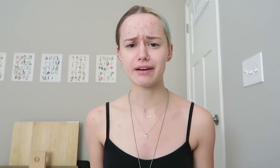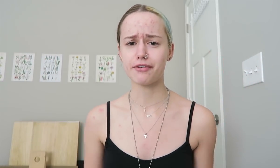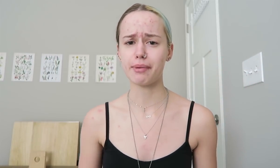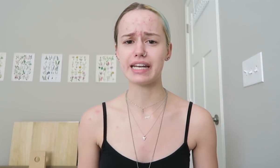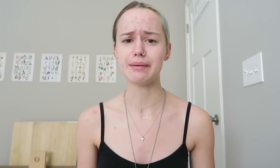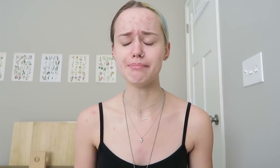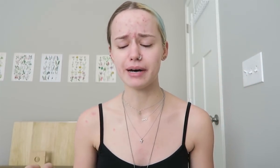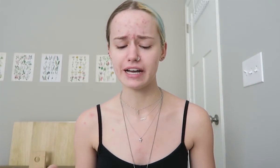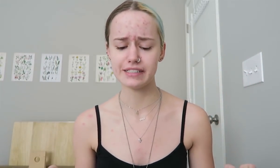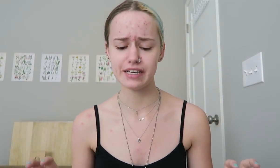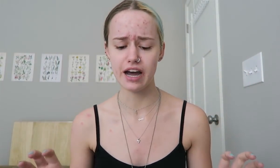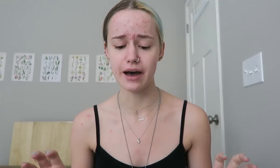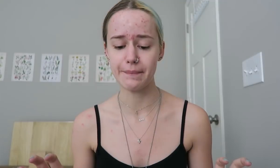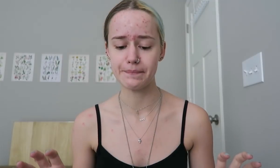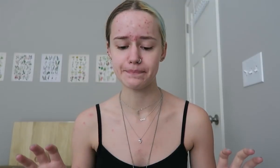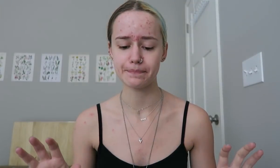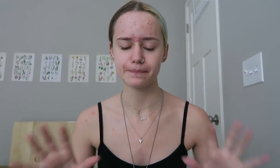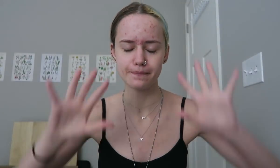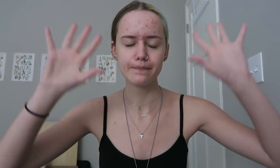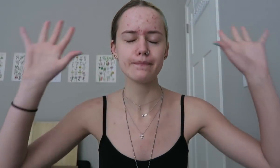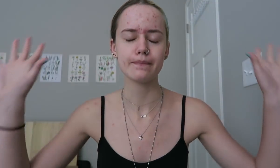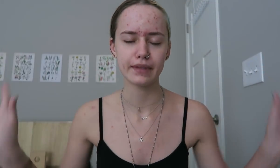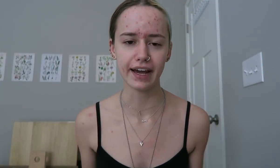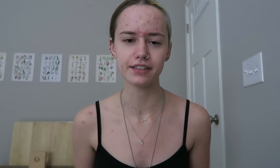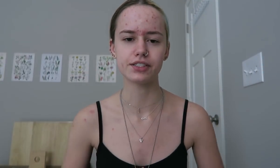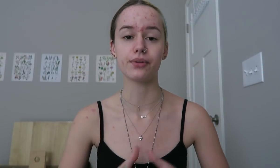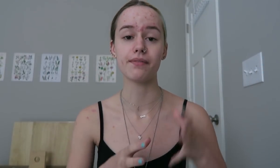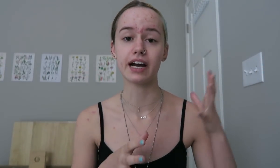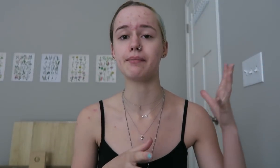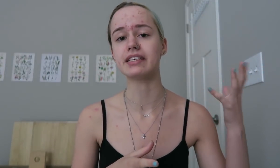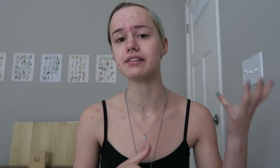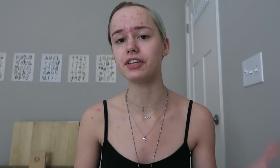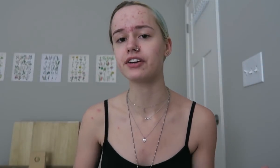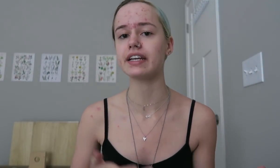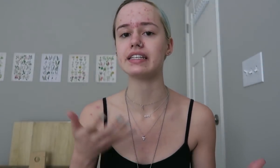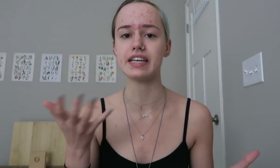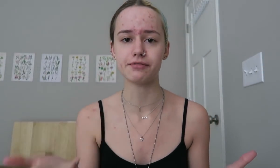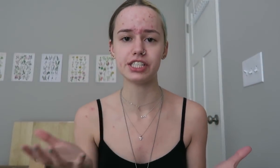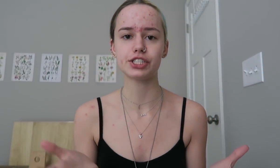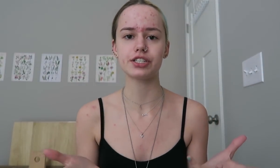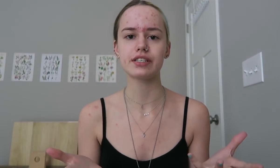but um, yeah. They've got a mix of hearing and deaf people